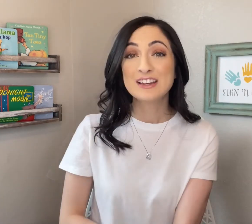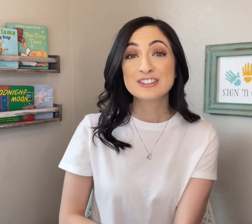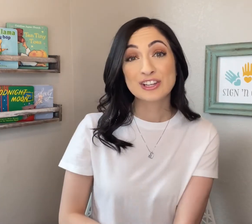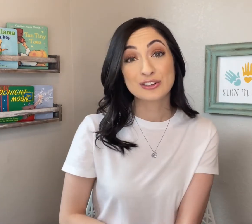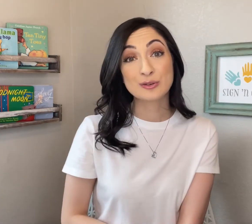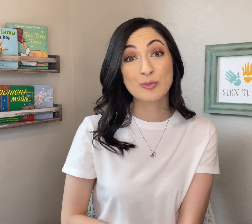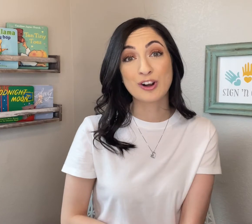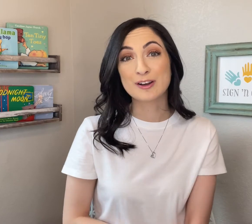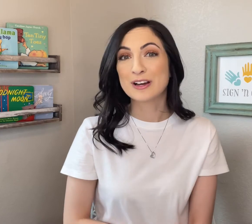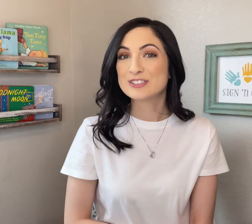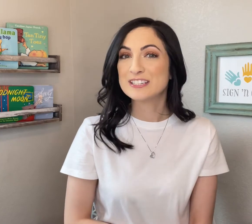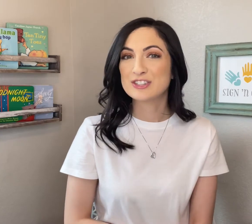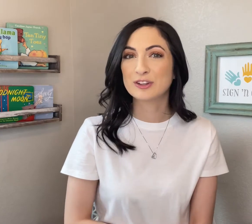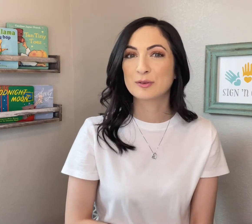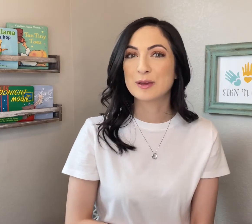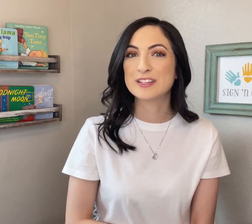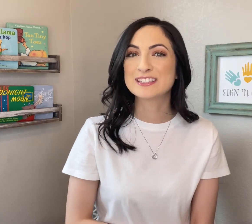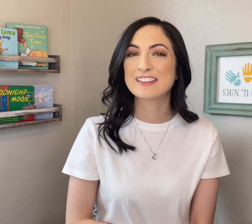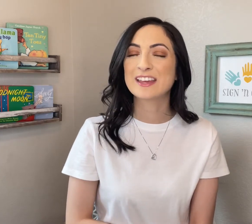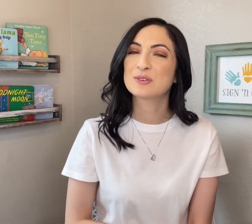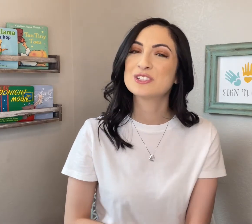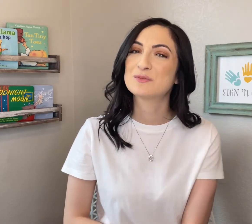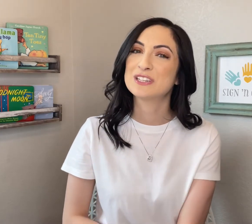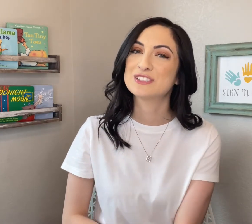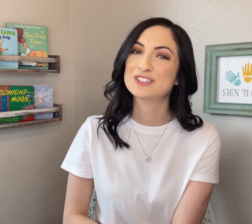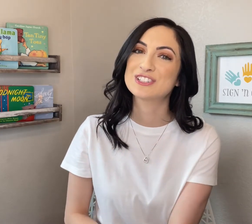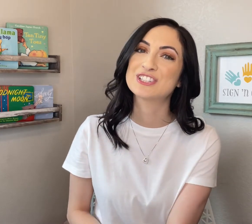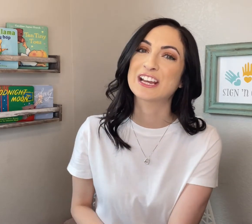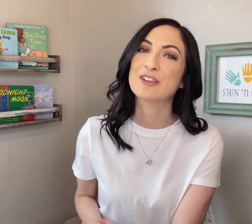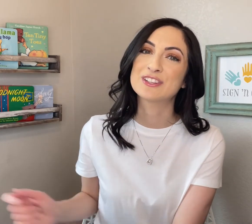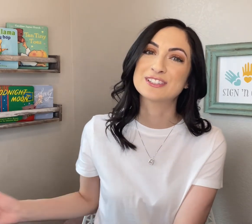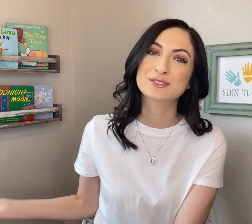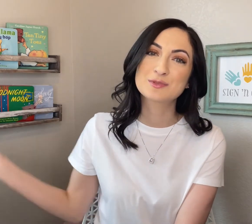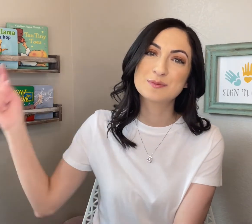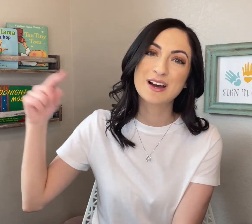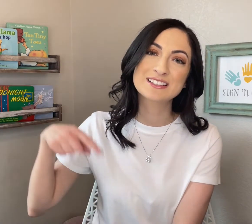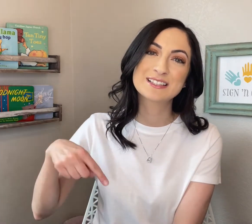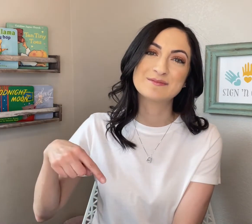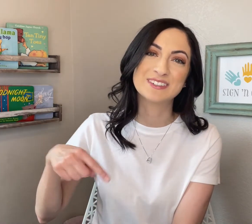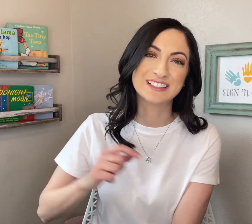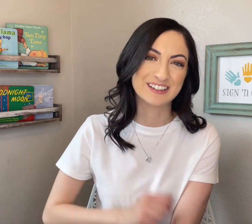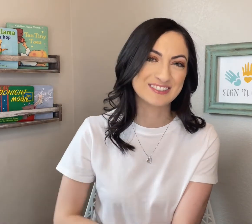To learn more about teaching your baby sign language, be sure to check out the description box below.